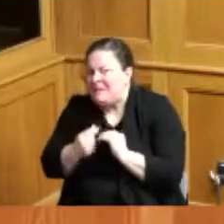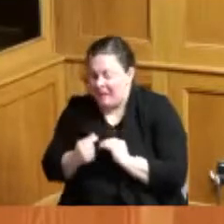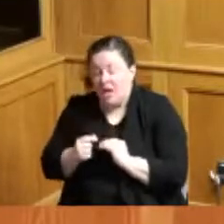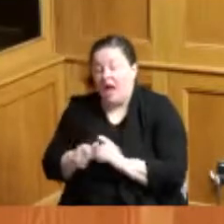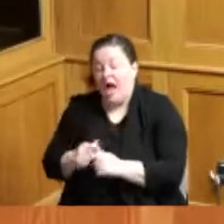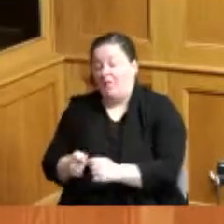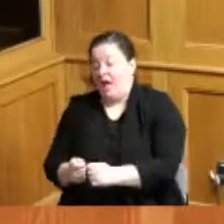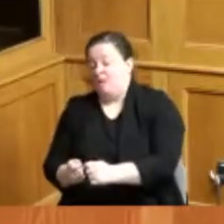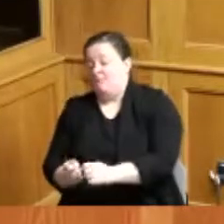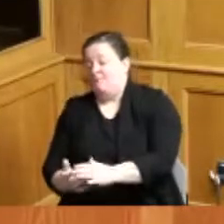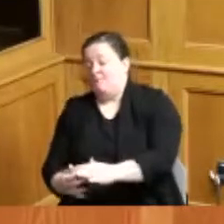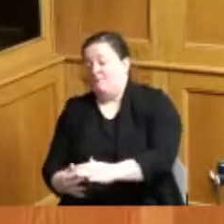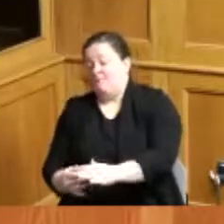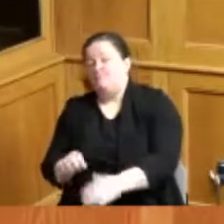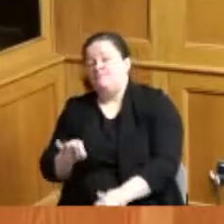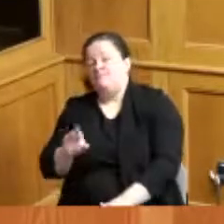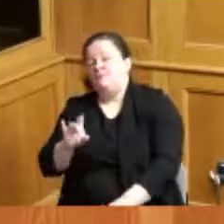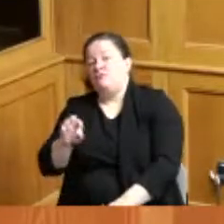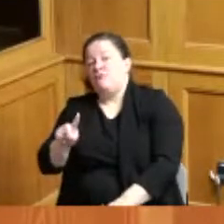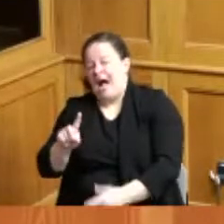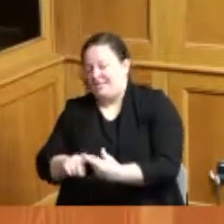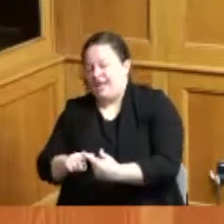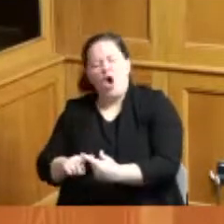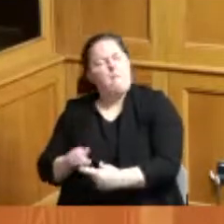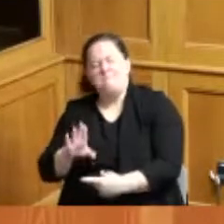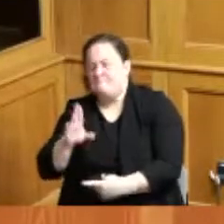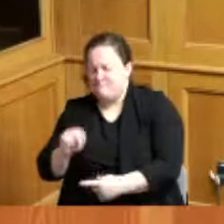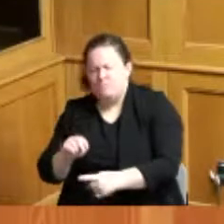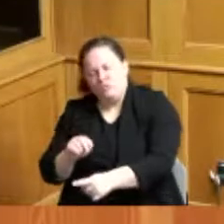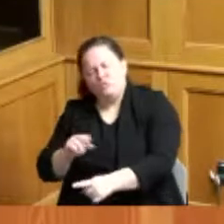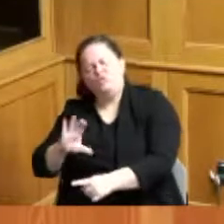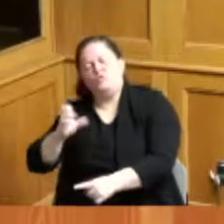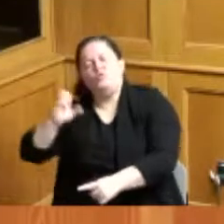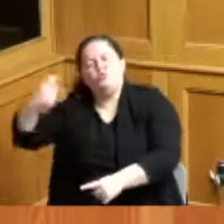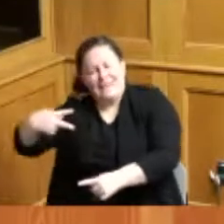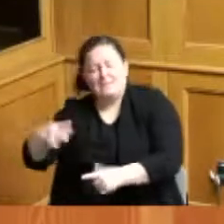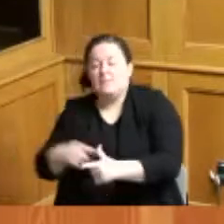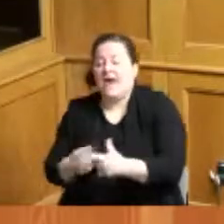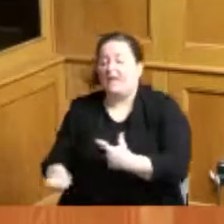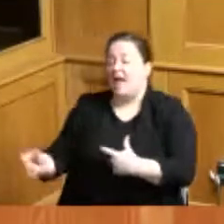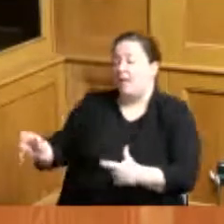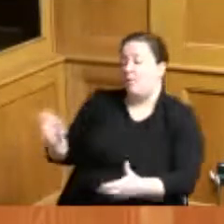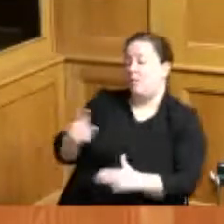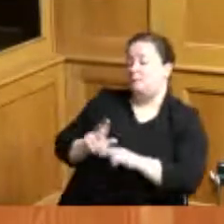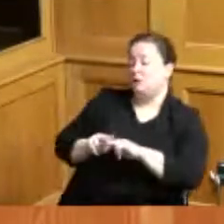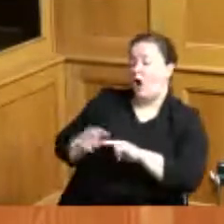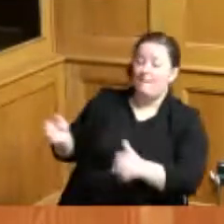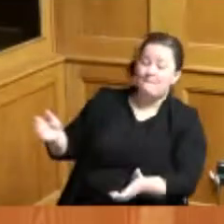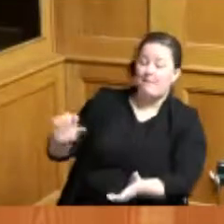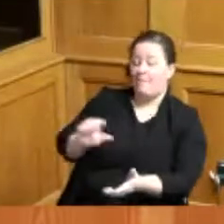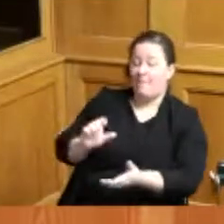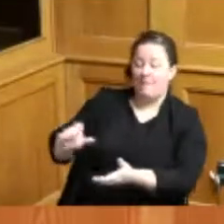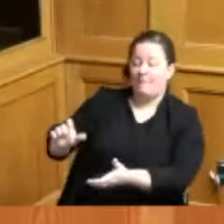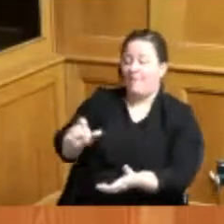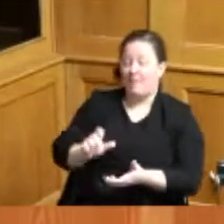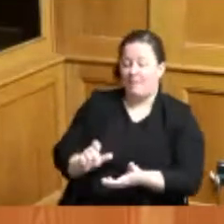and threw a dinner generous handful of salt on top thus the chip was born just a couple more